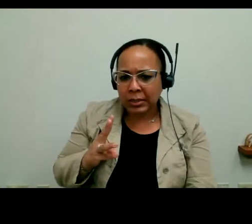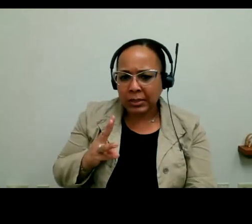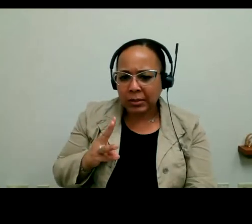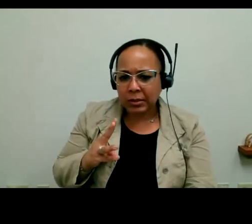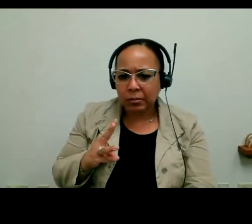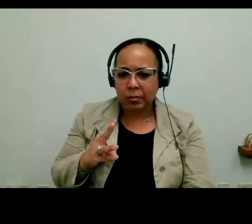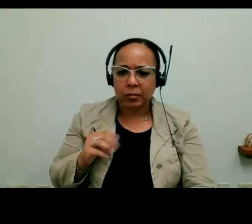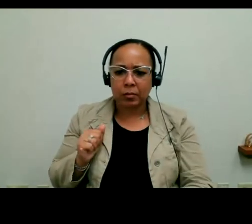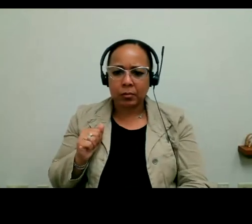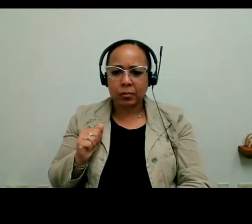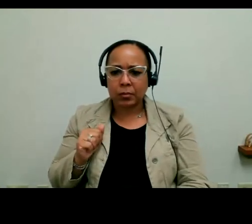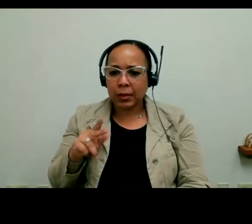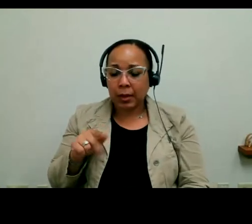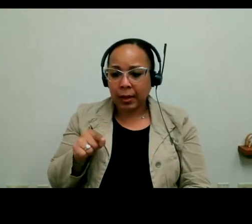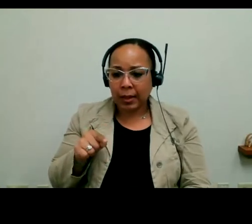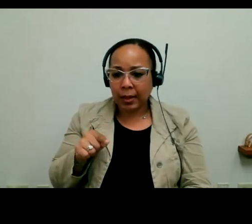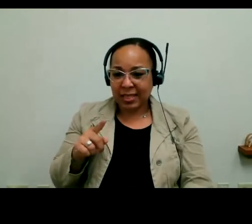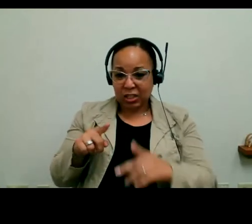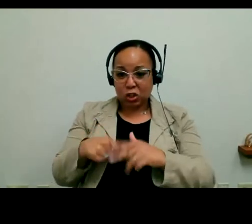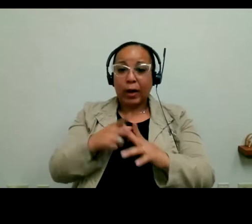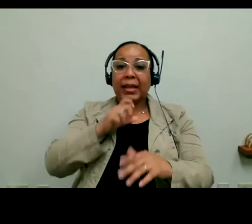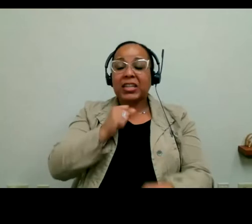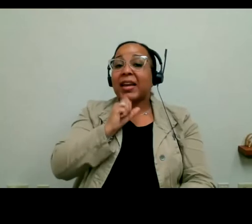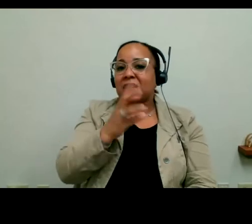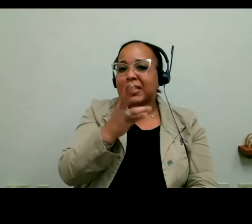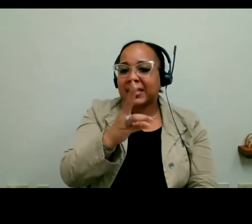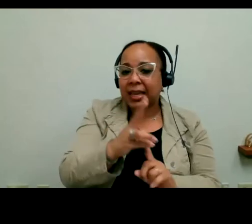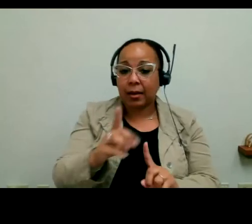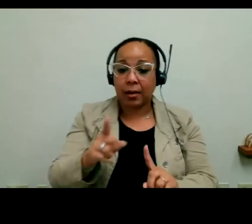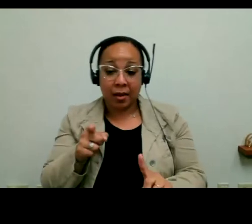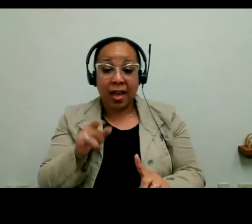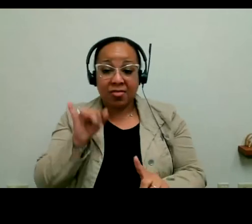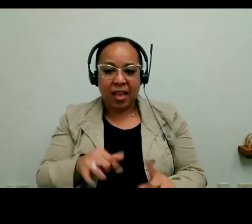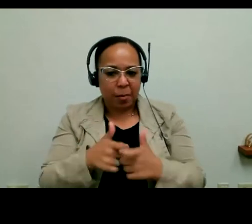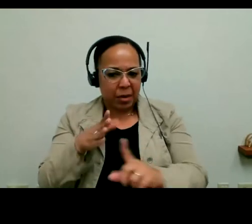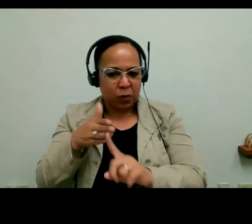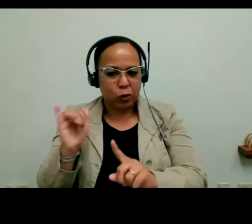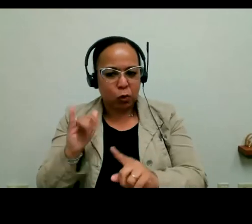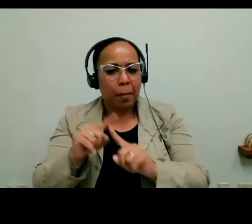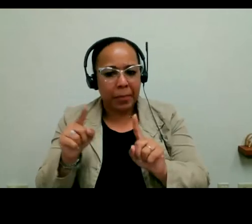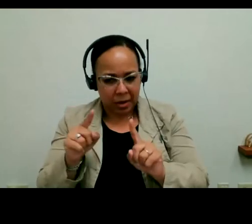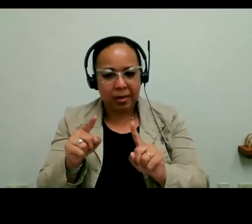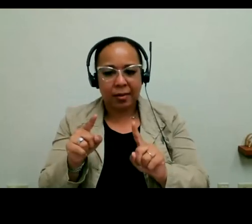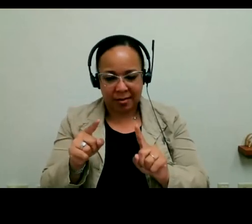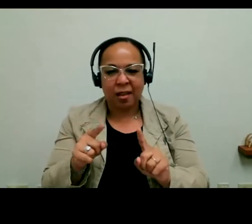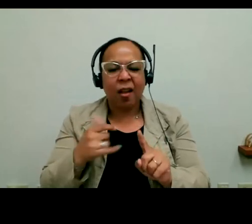Career Center is -- the starting age is the age 16. That is a big focus. But call the Career Center. We'll be more than happy to talk to you. Thank you